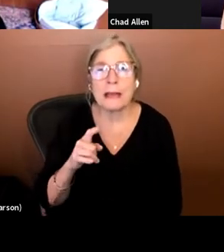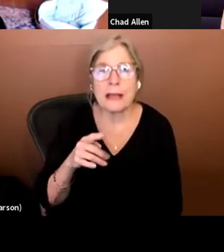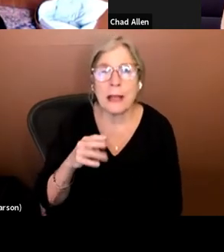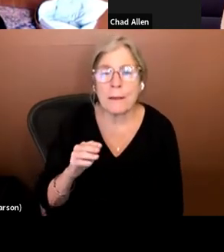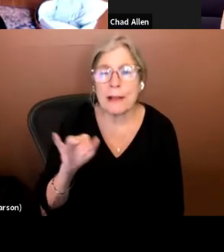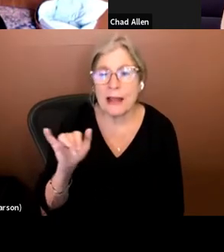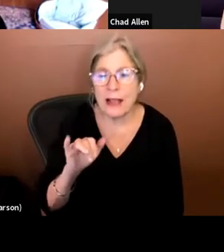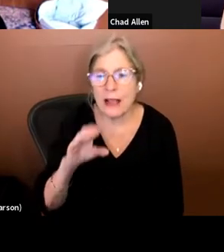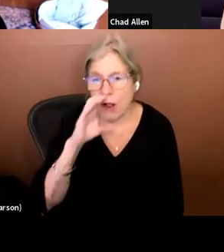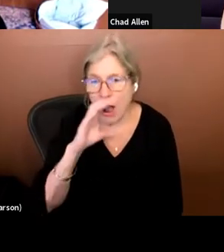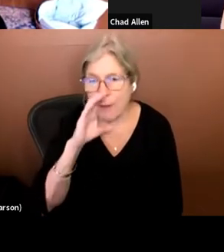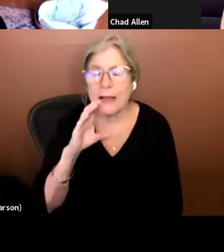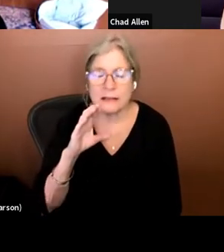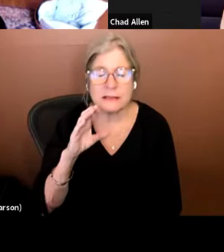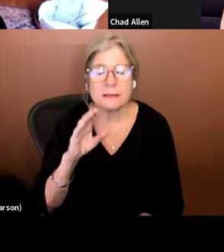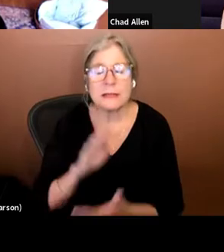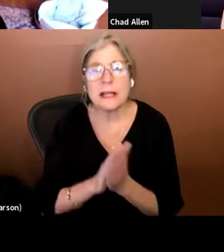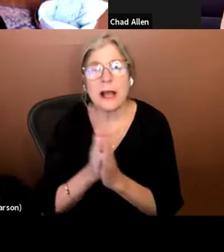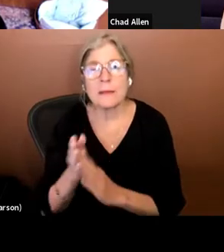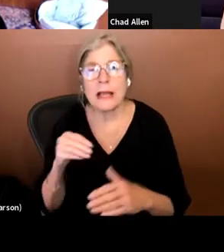accessible. Again, please give us your